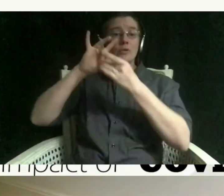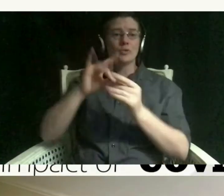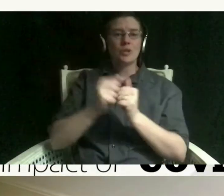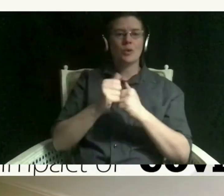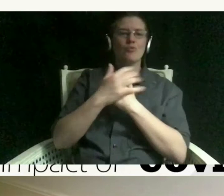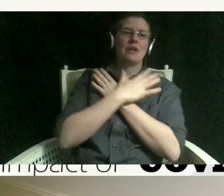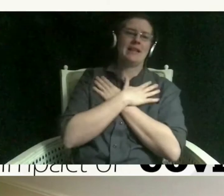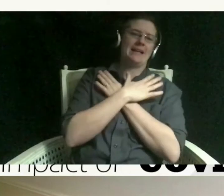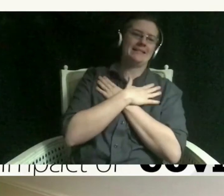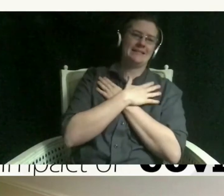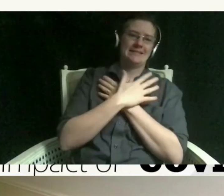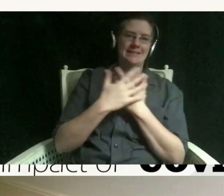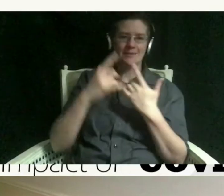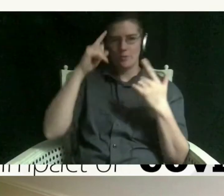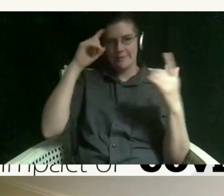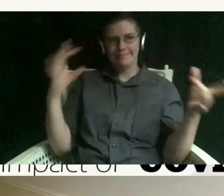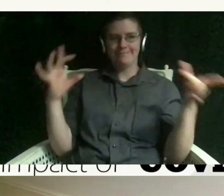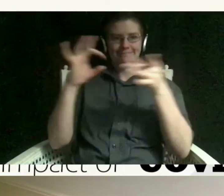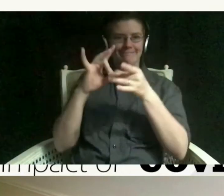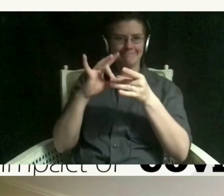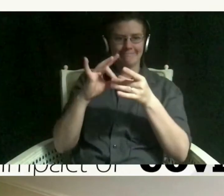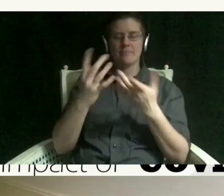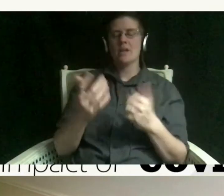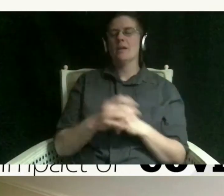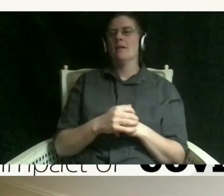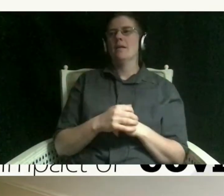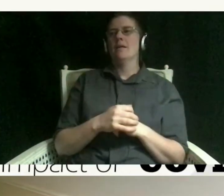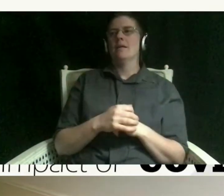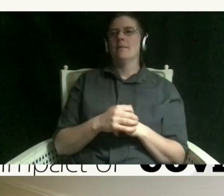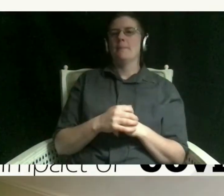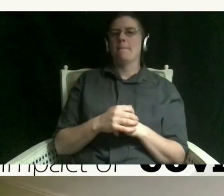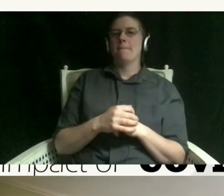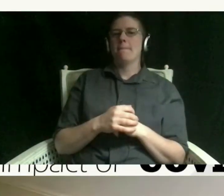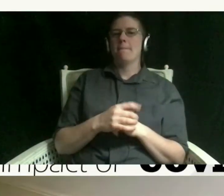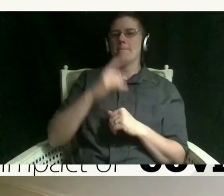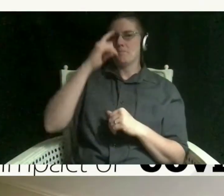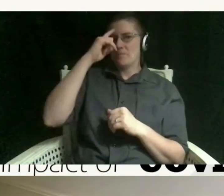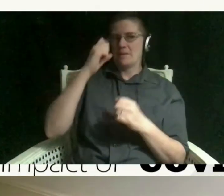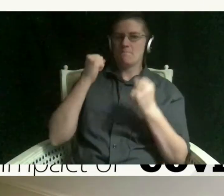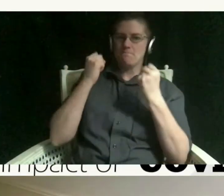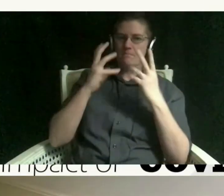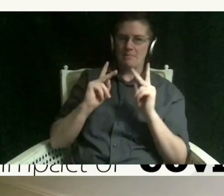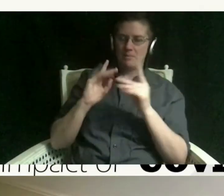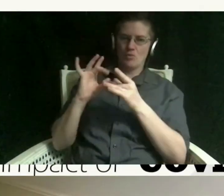and i think a lot of people can sort of uh um relate to that i think especially because